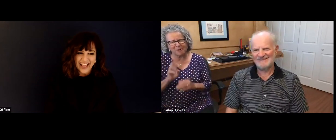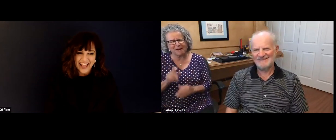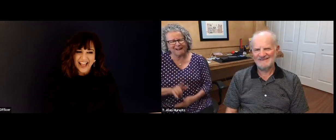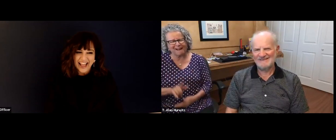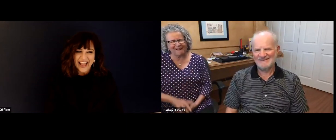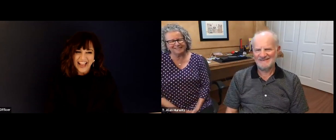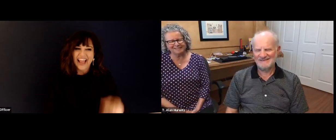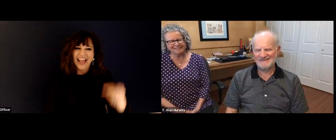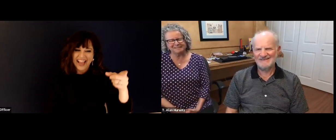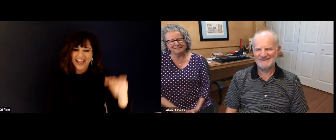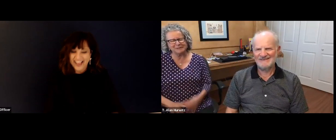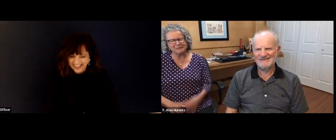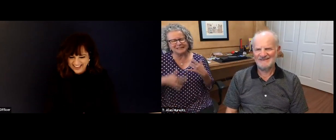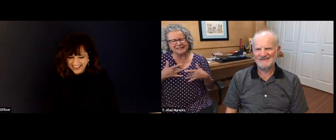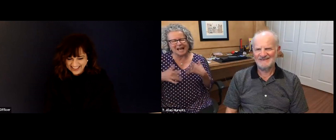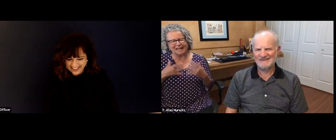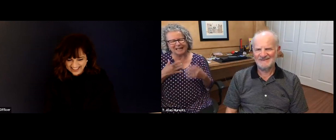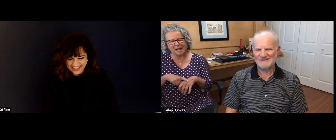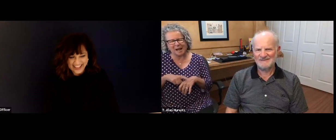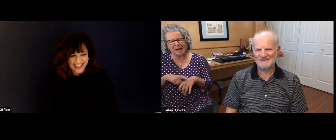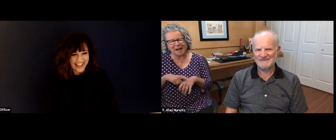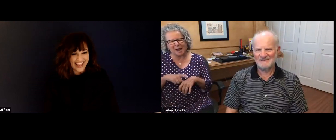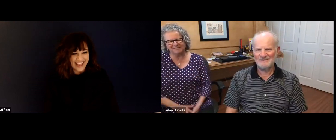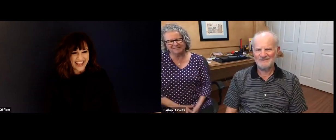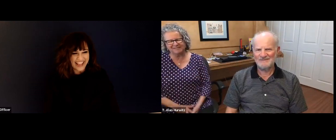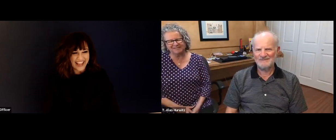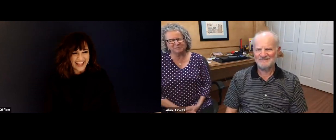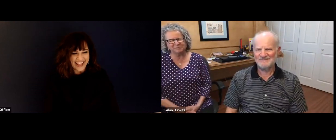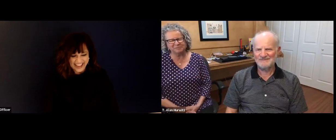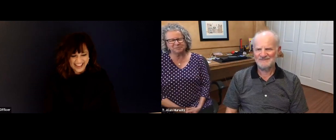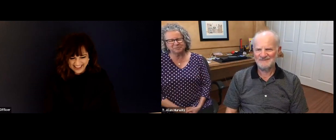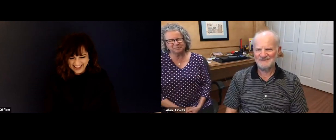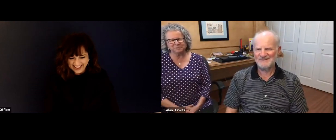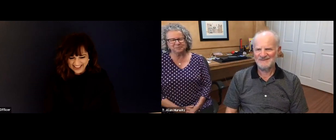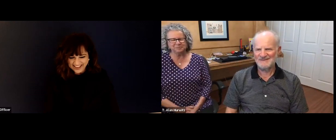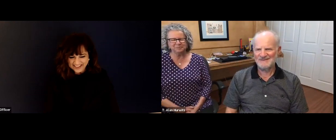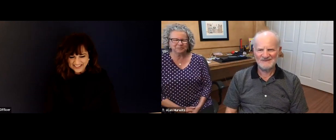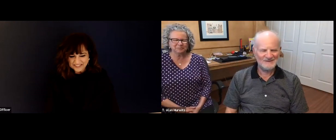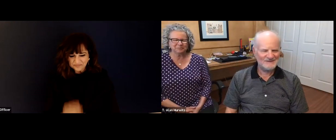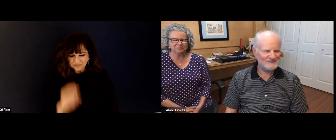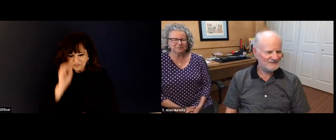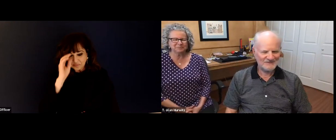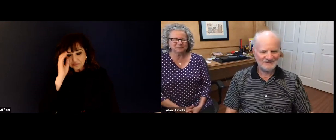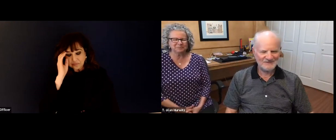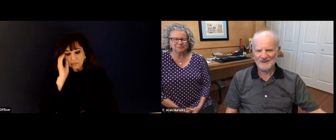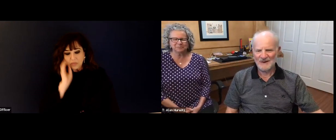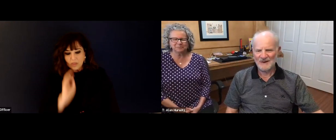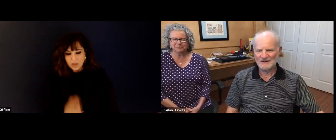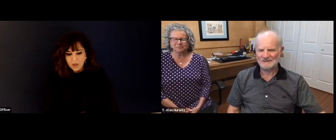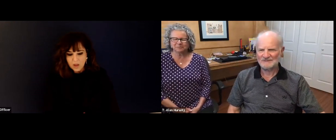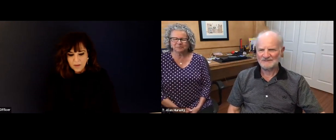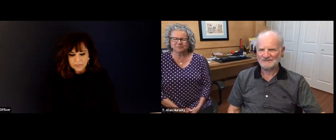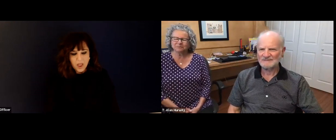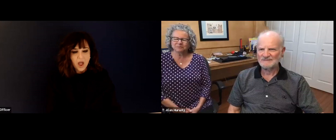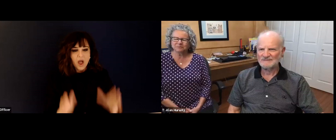Yeah, Vicki, do you remember that to writing them down on the bus? Oh, I remember it. Yep. I remember it very well. It was an